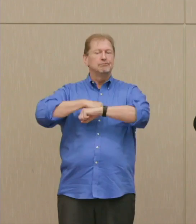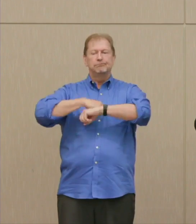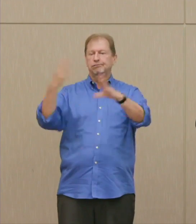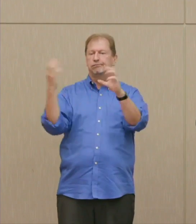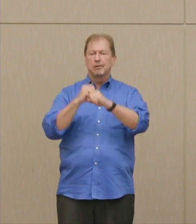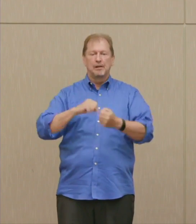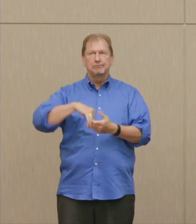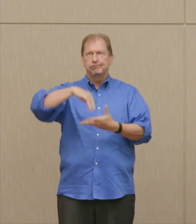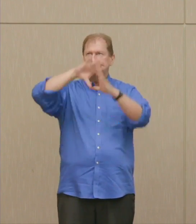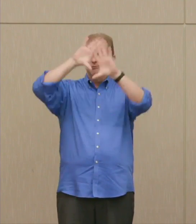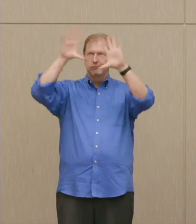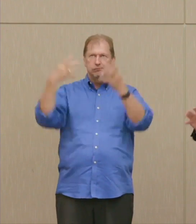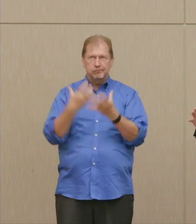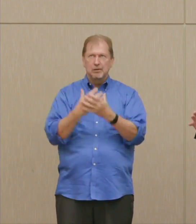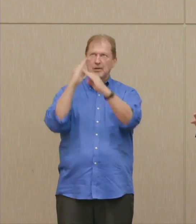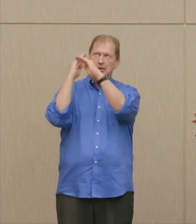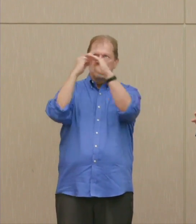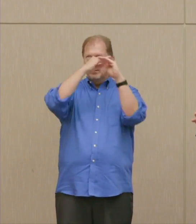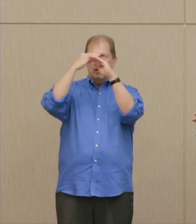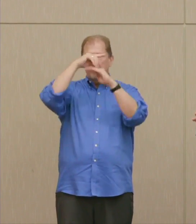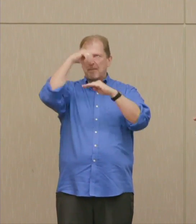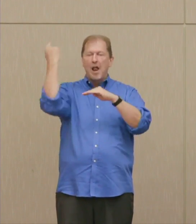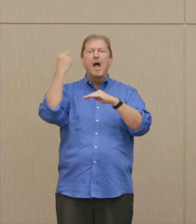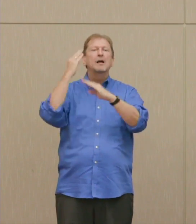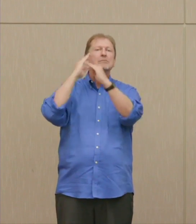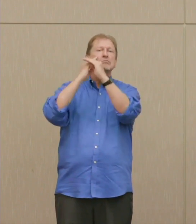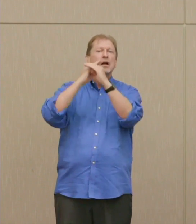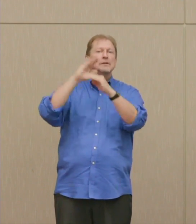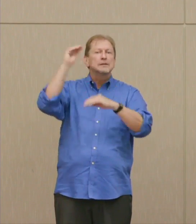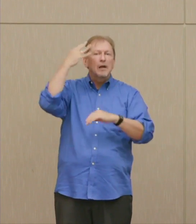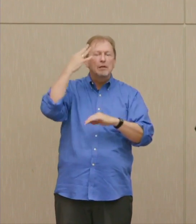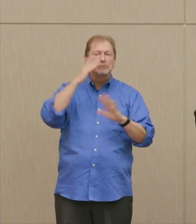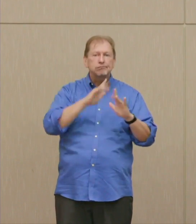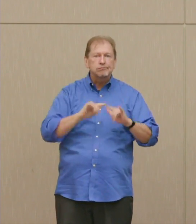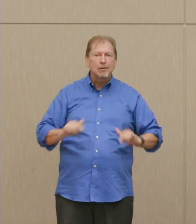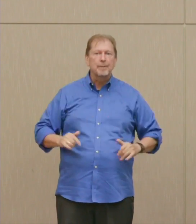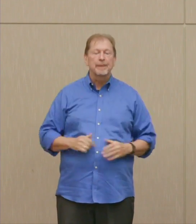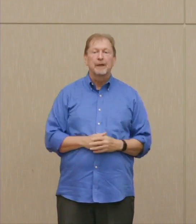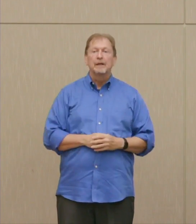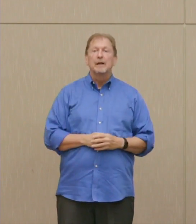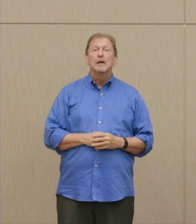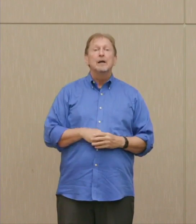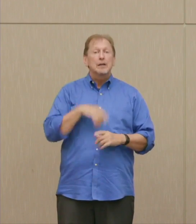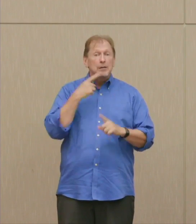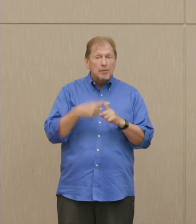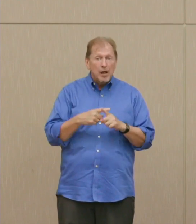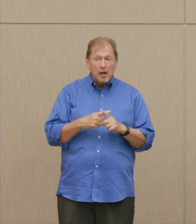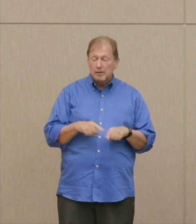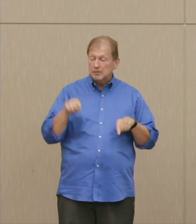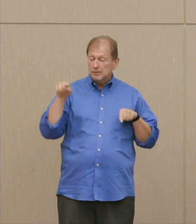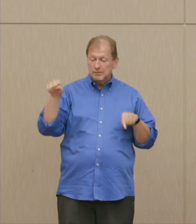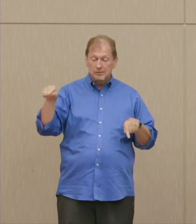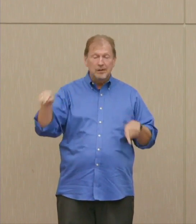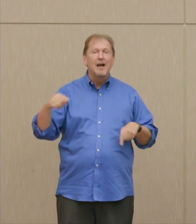These plans exist despite the fact that each side has submarine forces that cannot be entirely